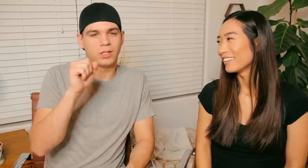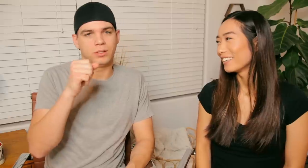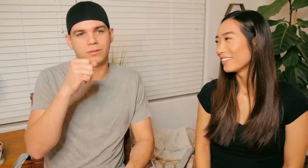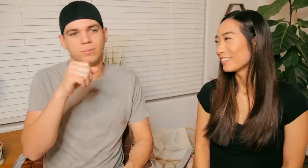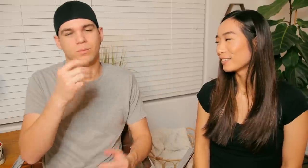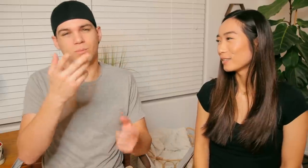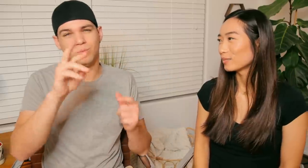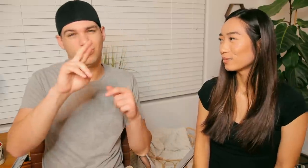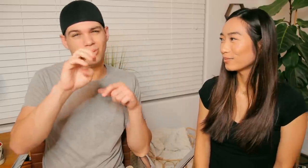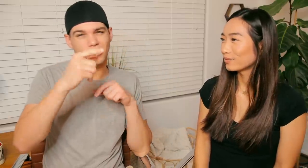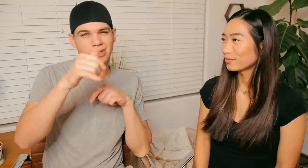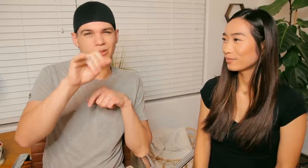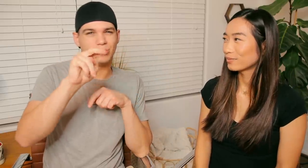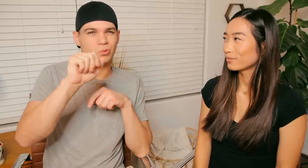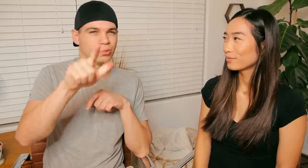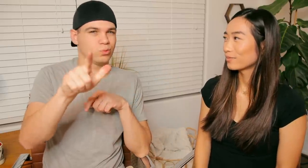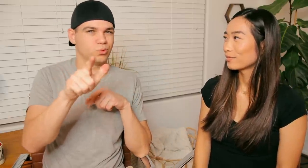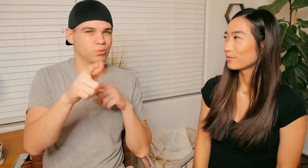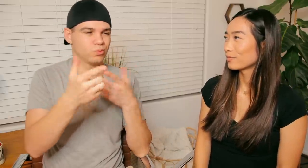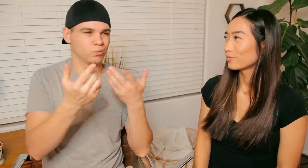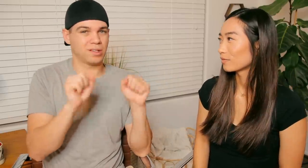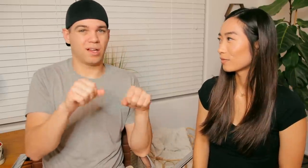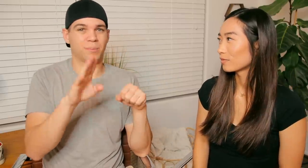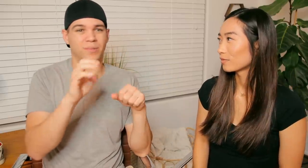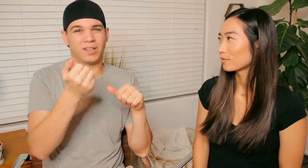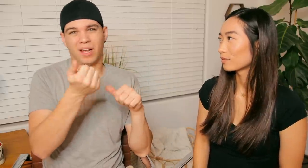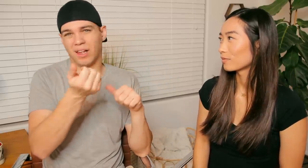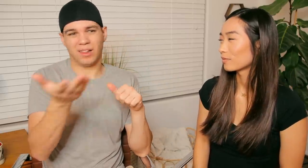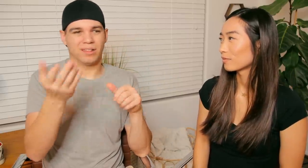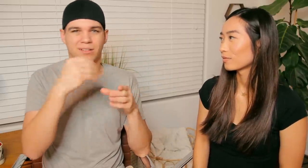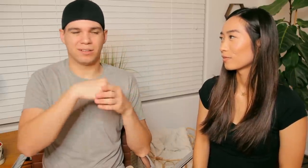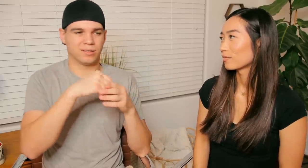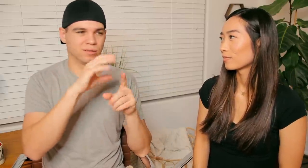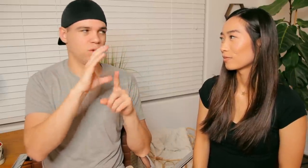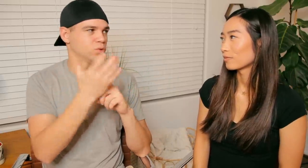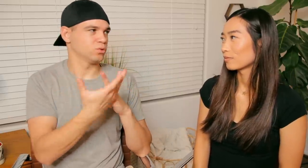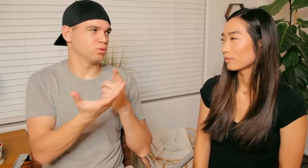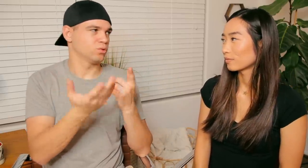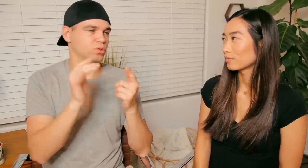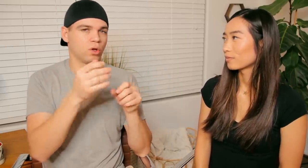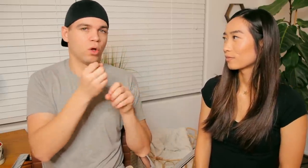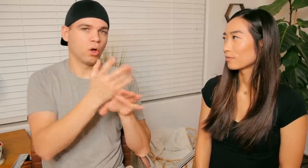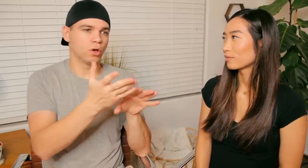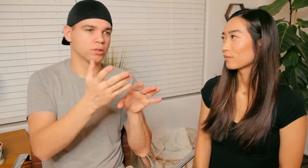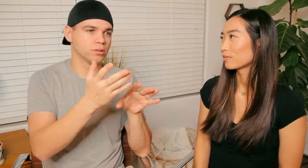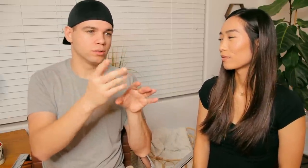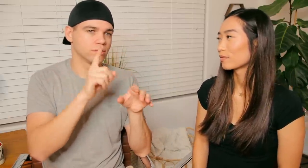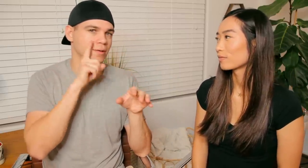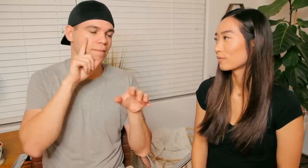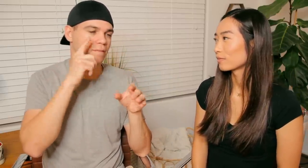R: Yeah regional. It can be from anything in culture that causes deaf/hh